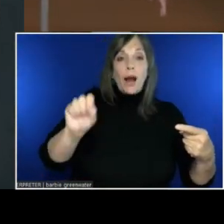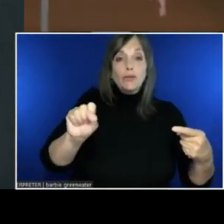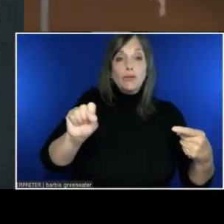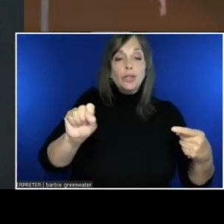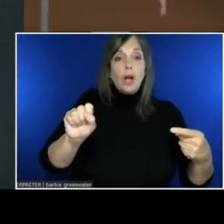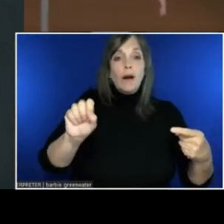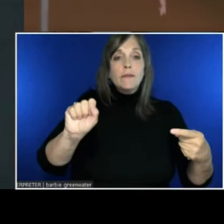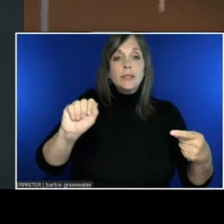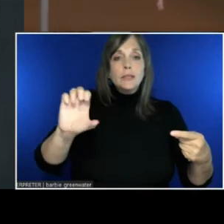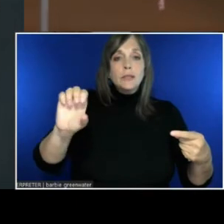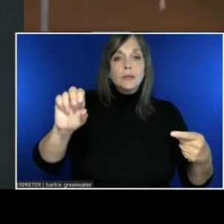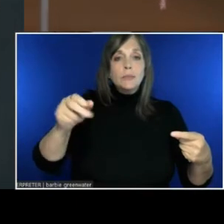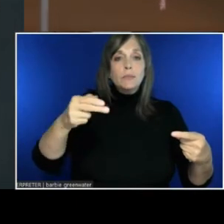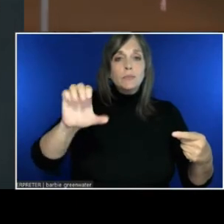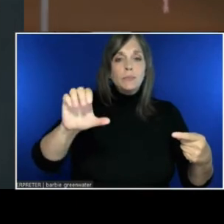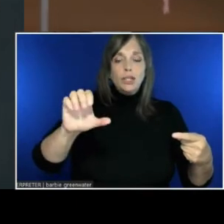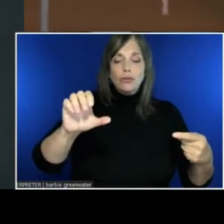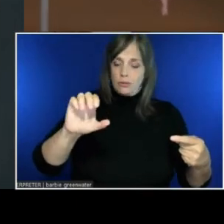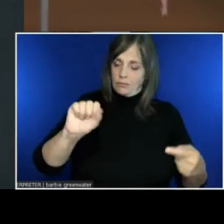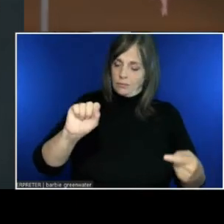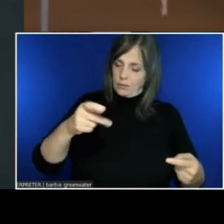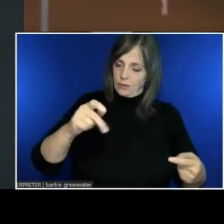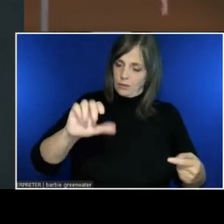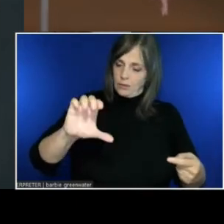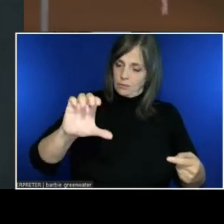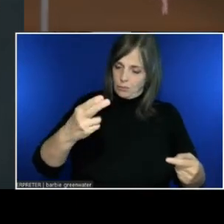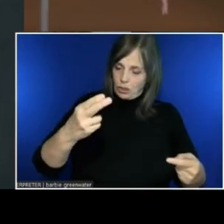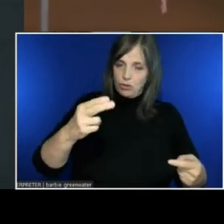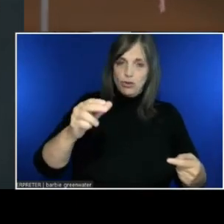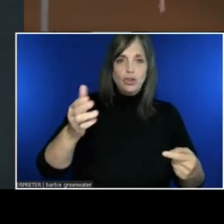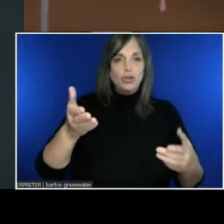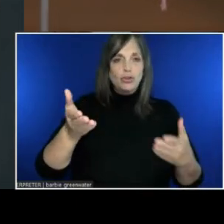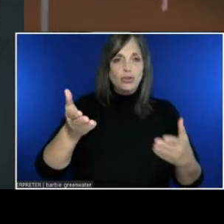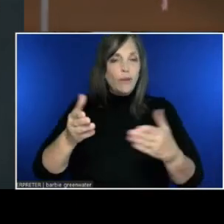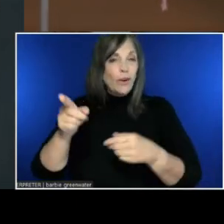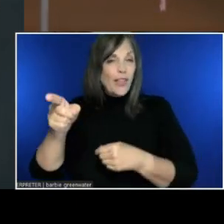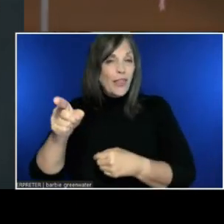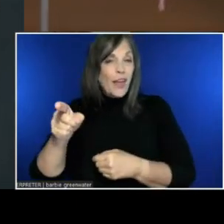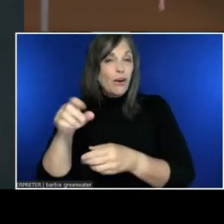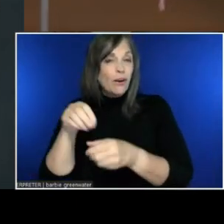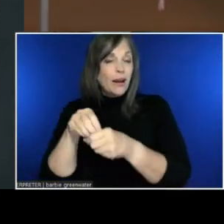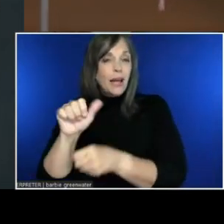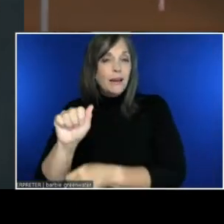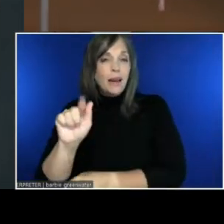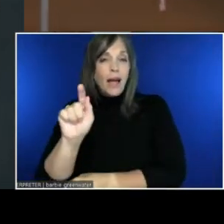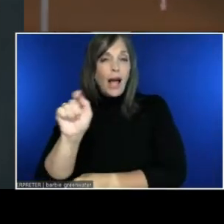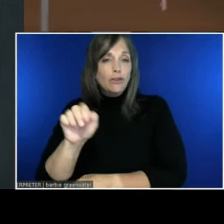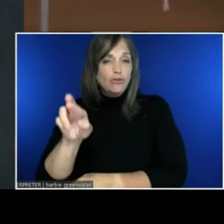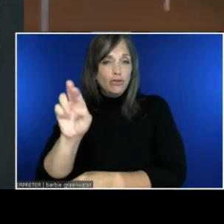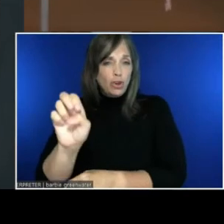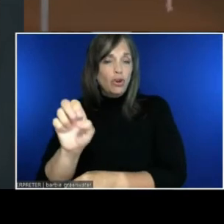And the Speech Service sends back captioned text. We're gonna deep dive into the Speech SDK in just a moment.